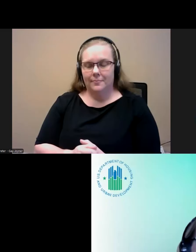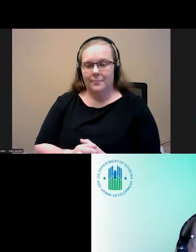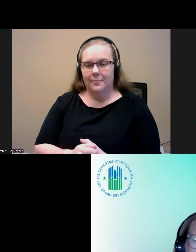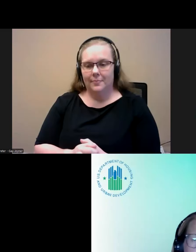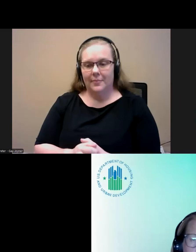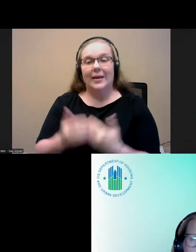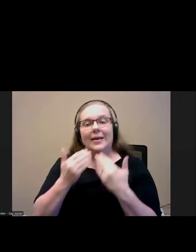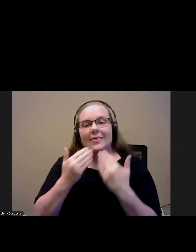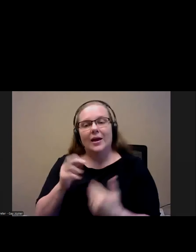Thanks, Richard.